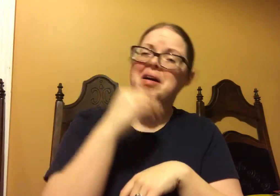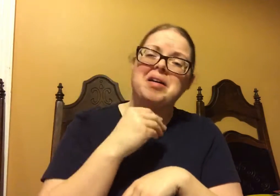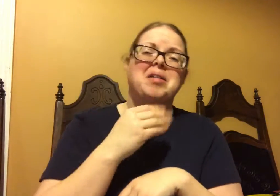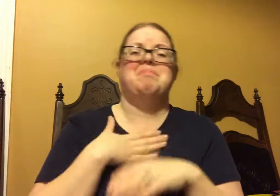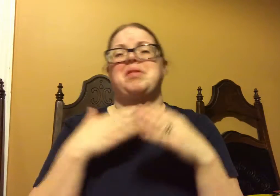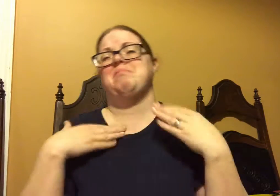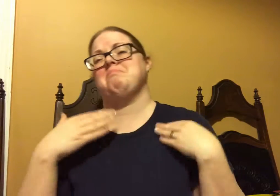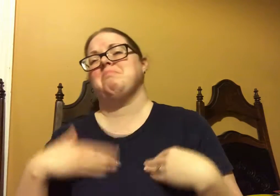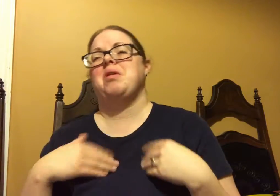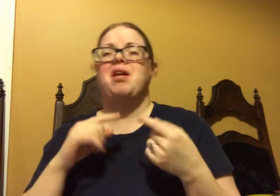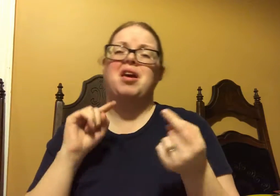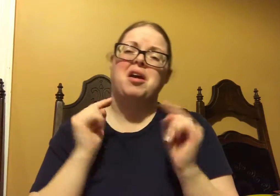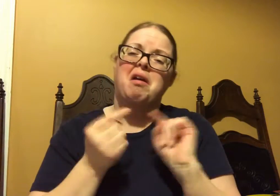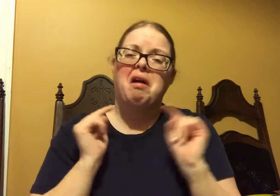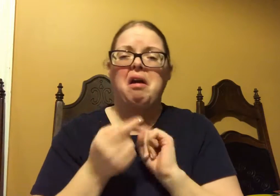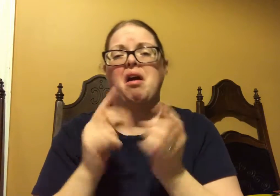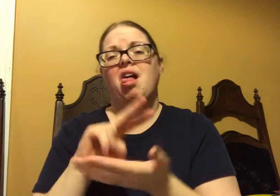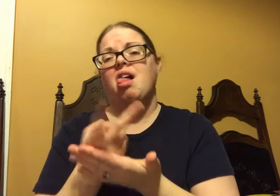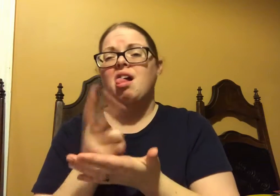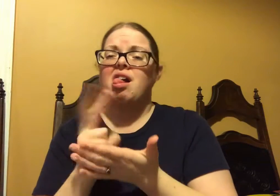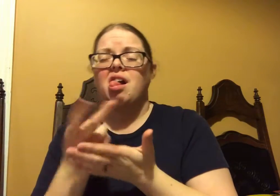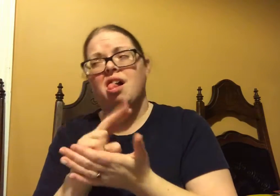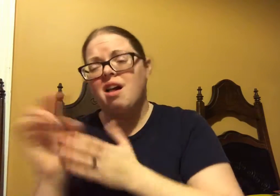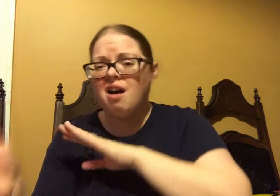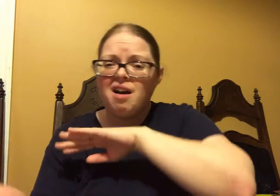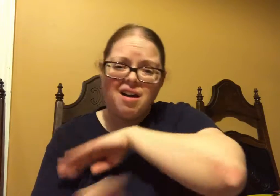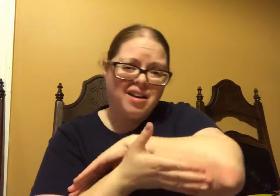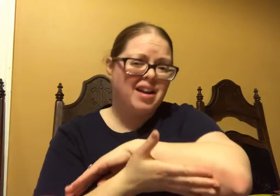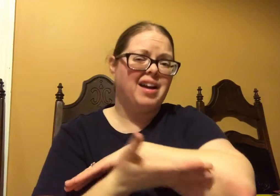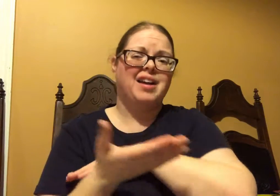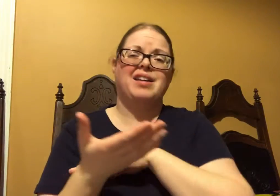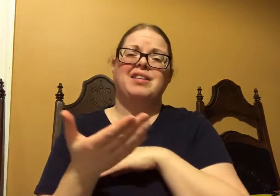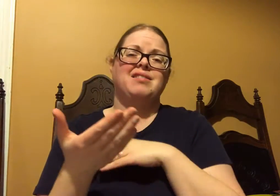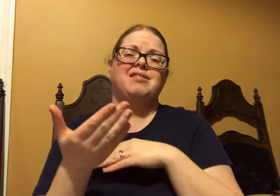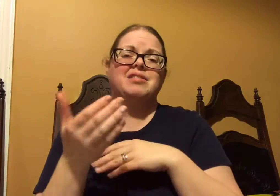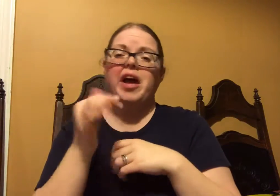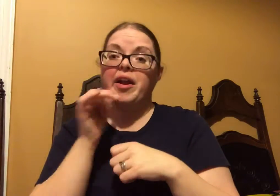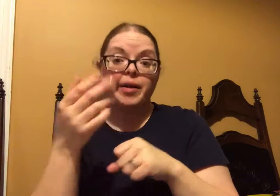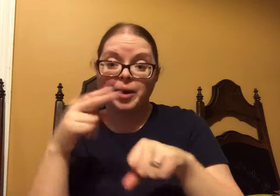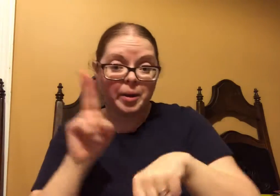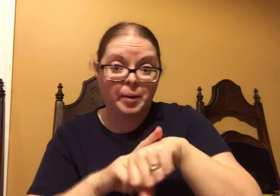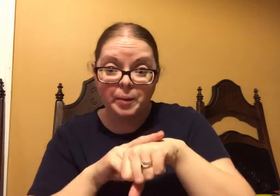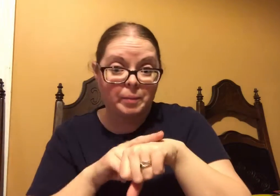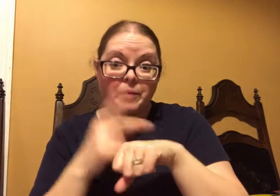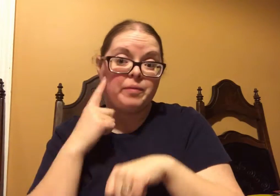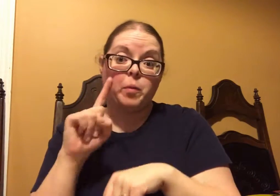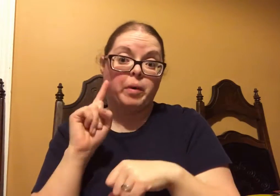I couldn't eat, I couldn't sleep. I couldn't...all night I would toss and turn.